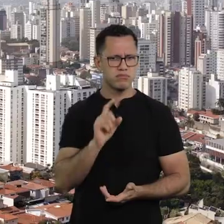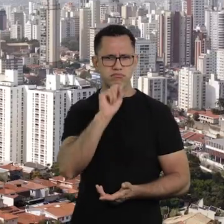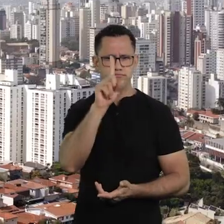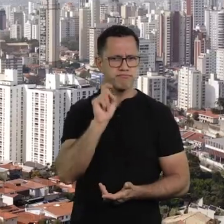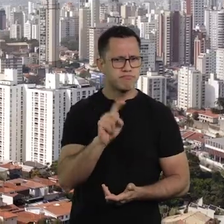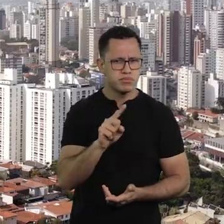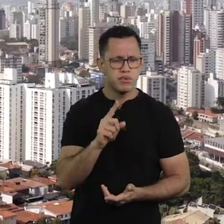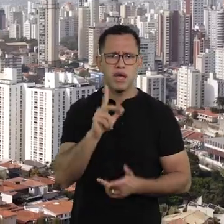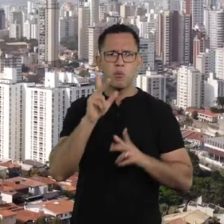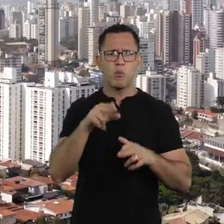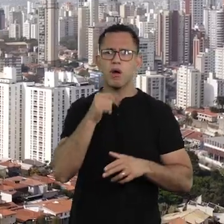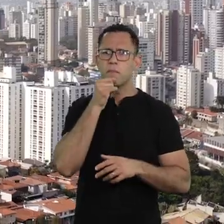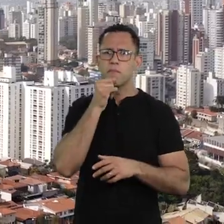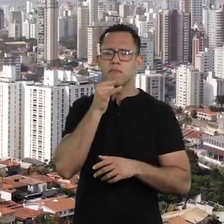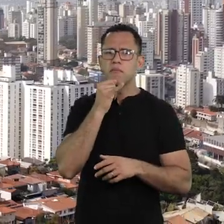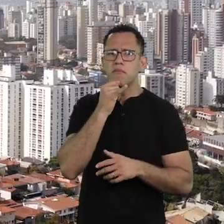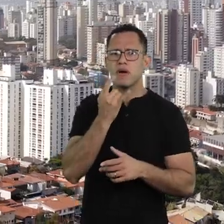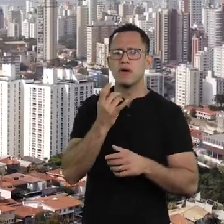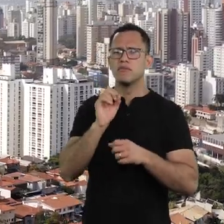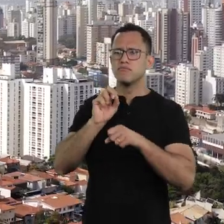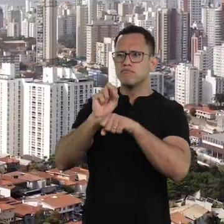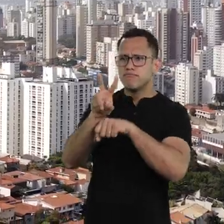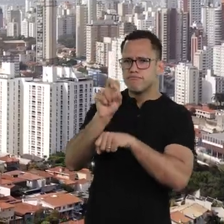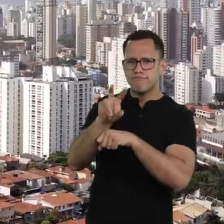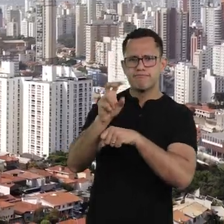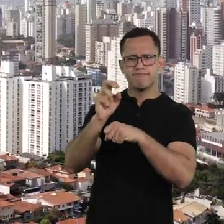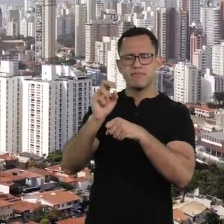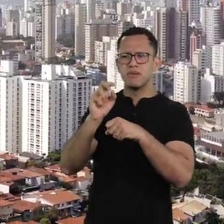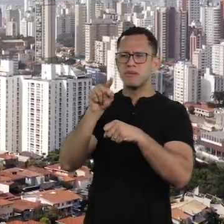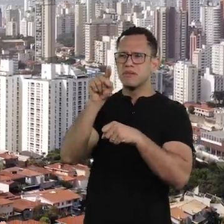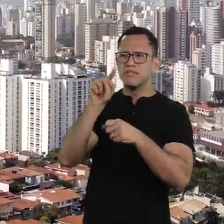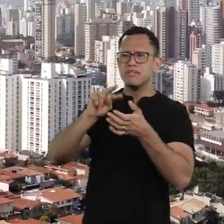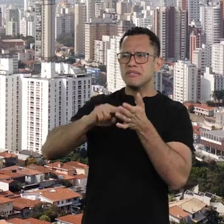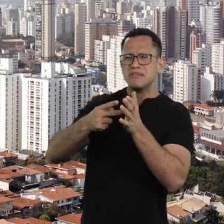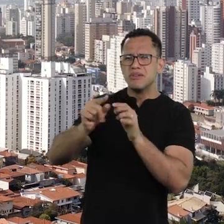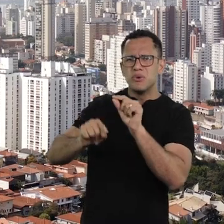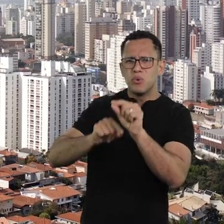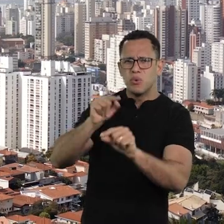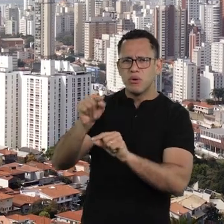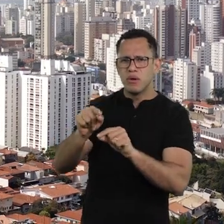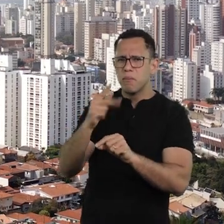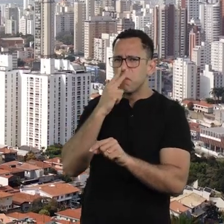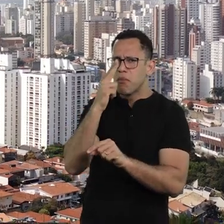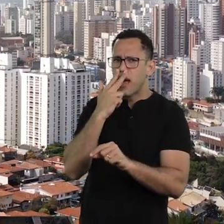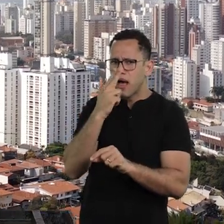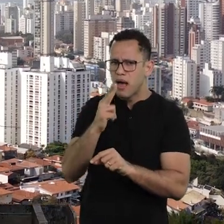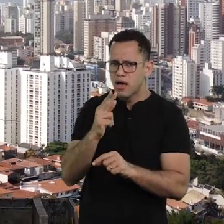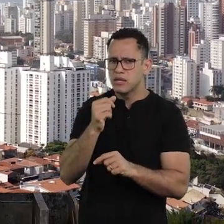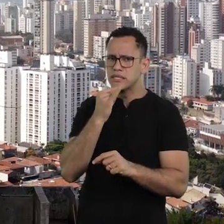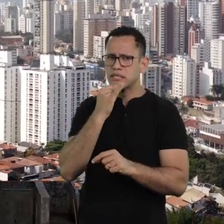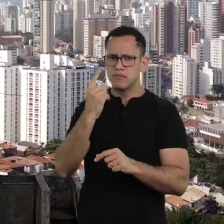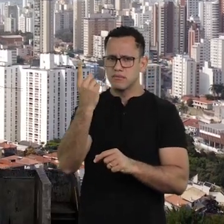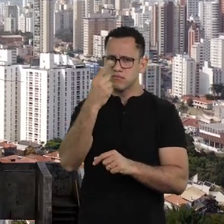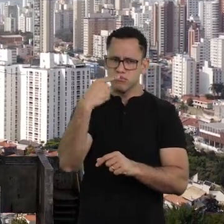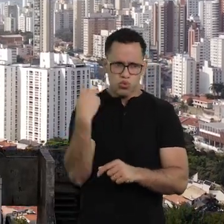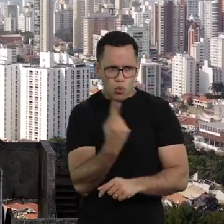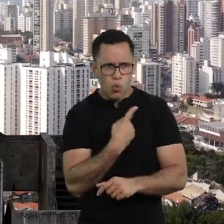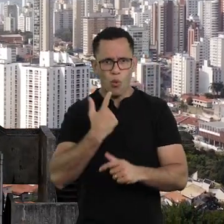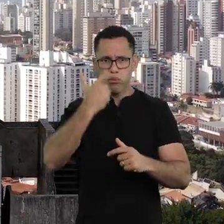The virus reveals in a way, perhaps, in the most irrefutable way, the idea that we